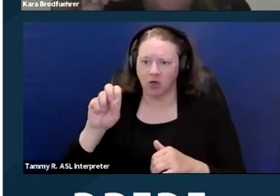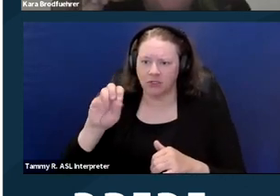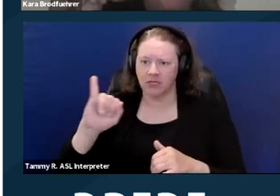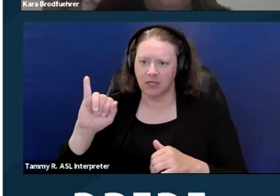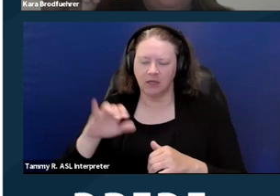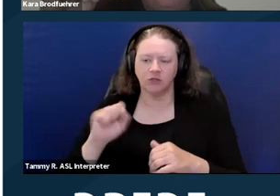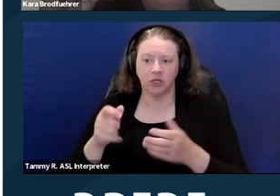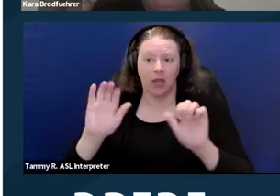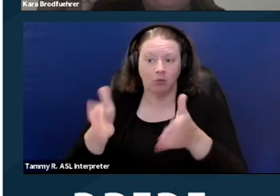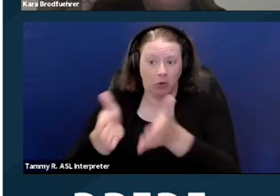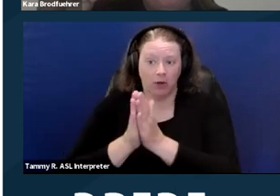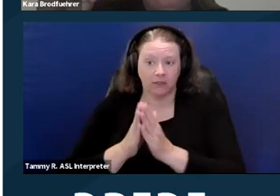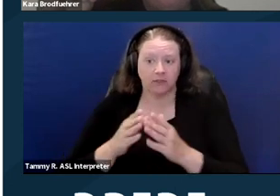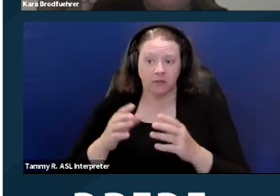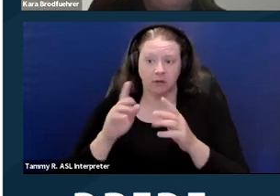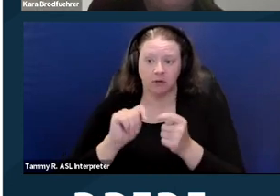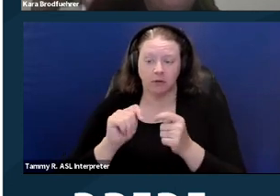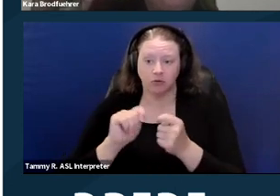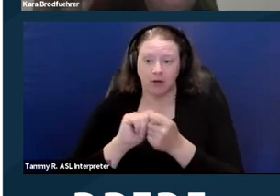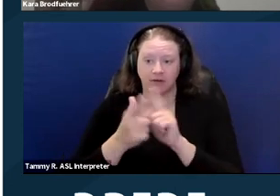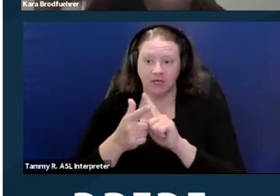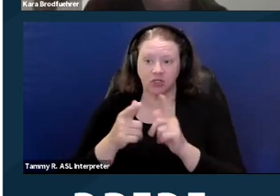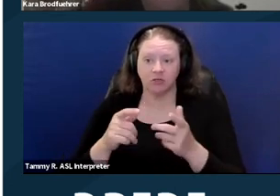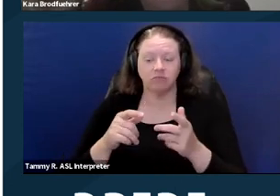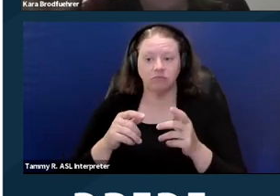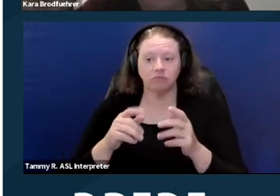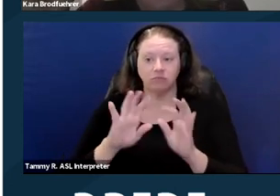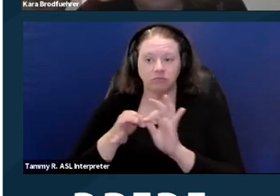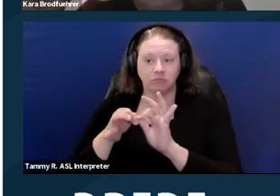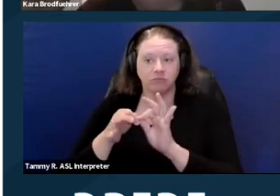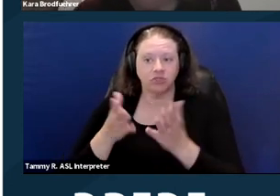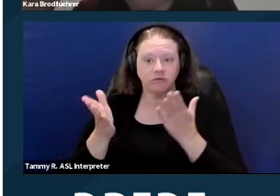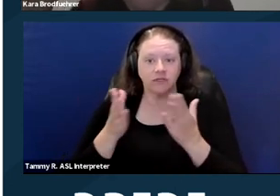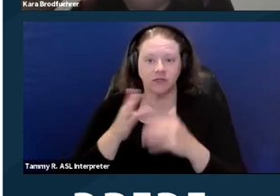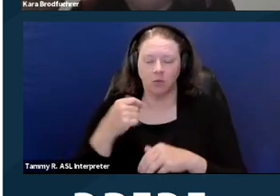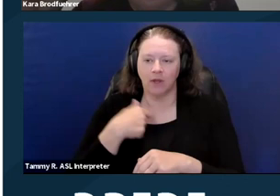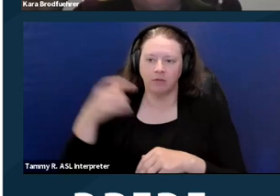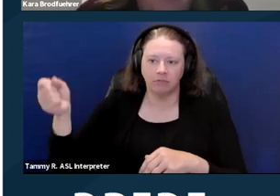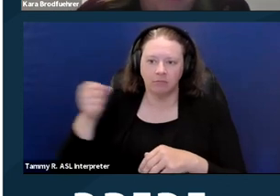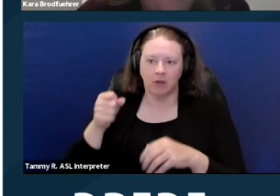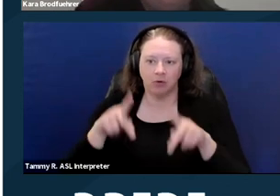and we can get somebody that speaks Farsi to assist her in filing the complaint. Next slide.